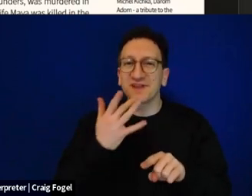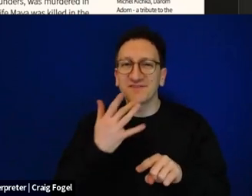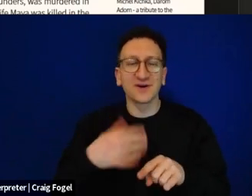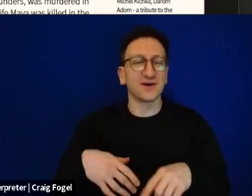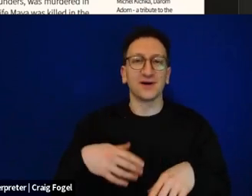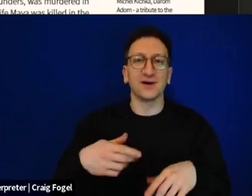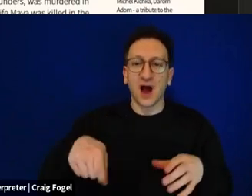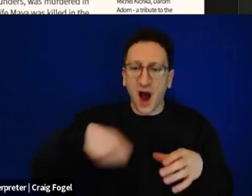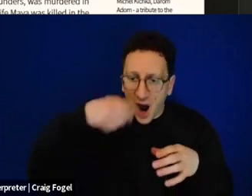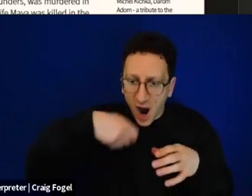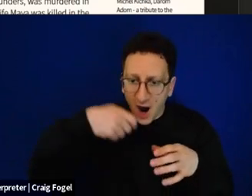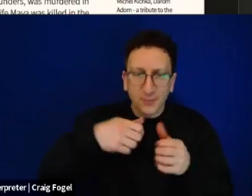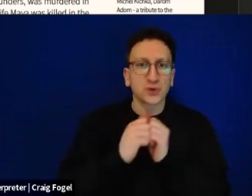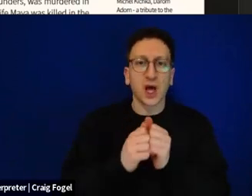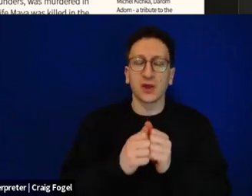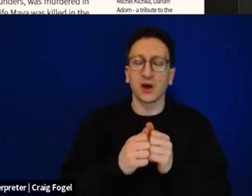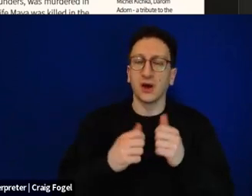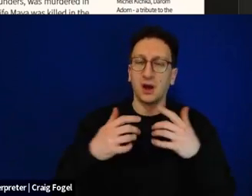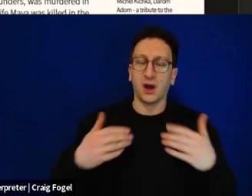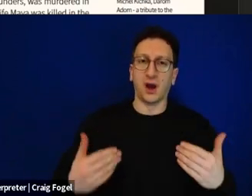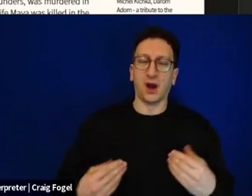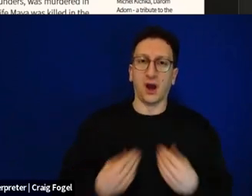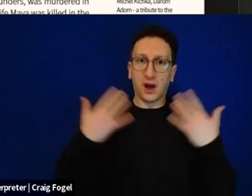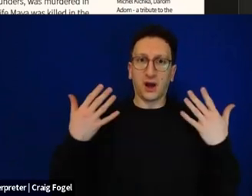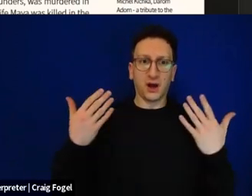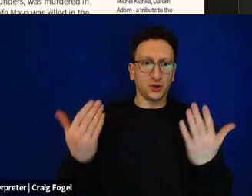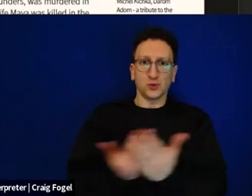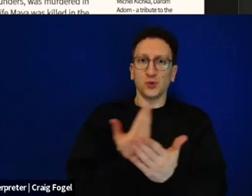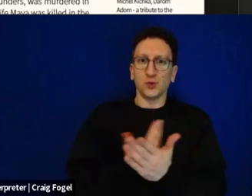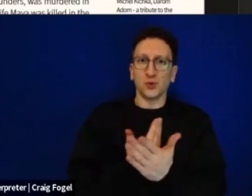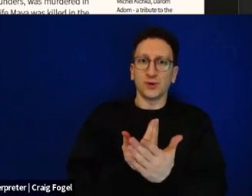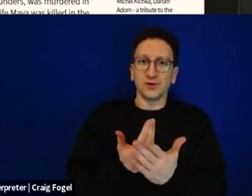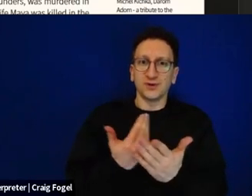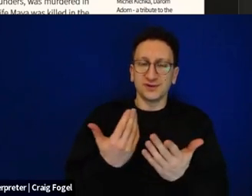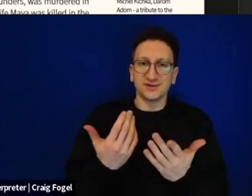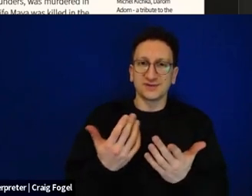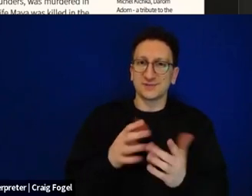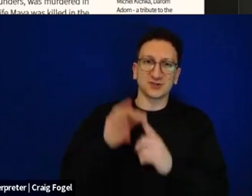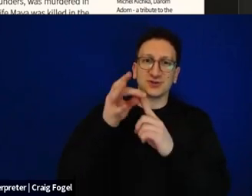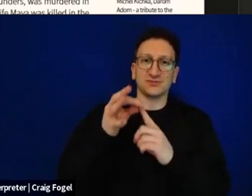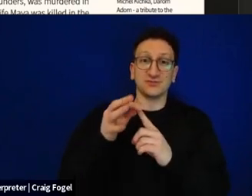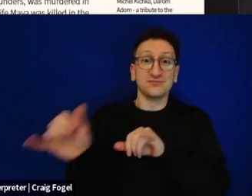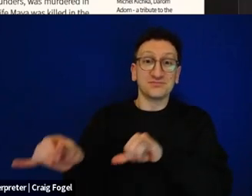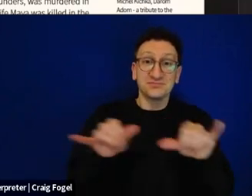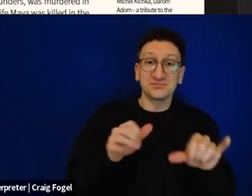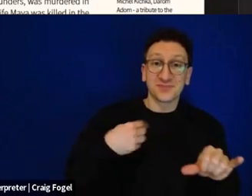something that is all of them united. All still separate, tasteful, and surprising. So too are we, we have in our midst an abundance of goodness.